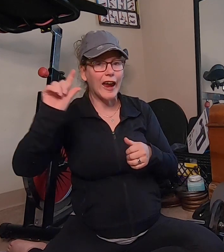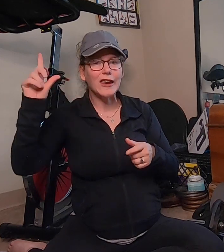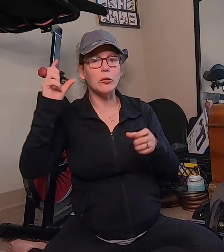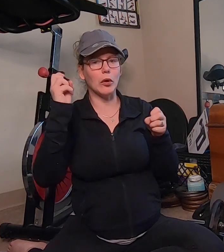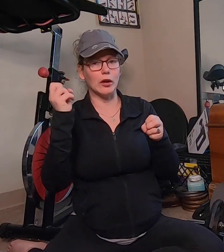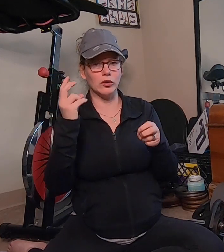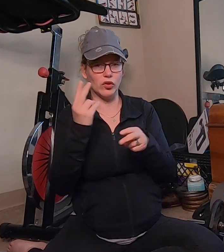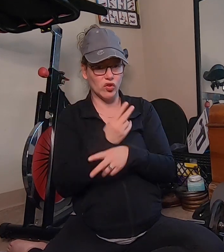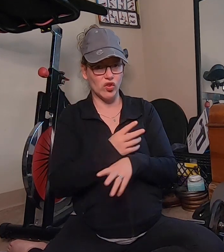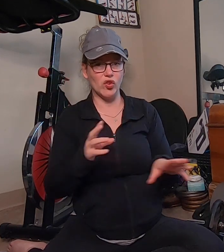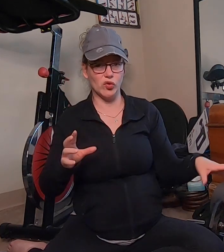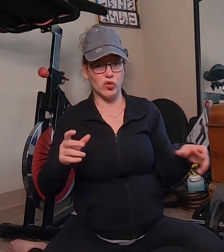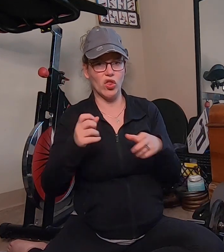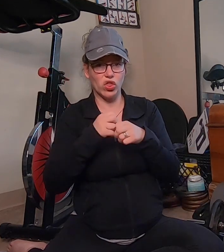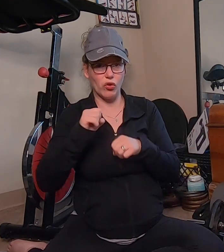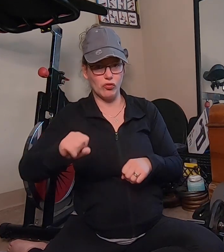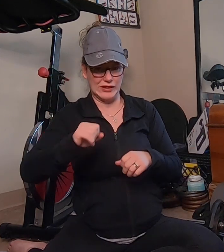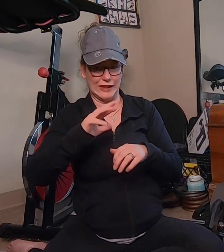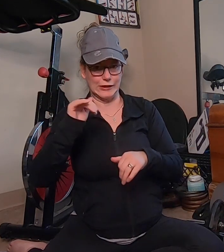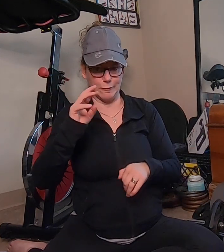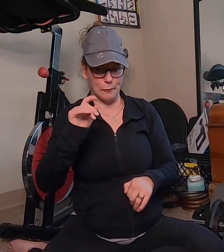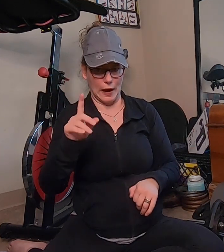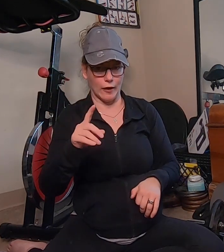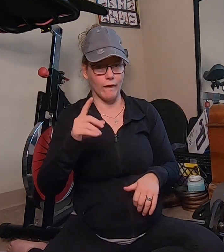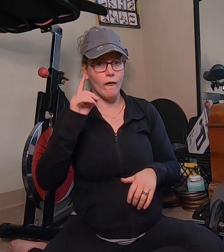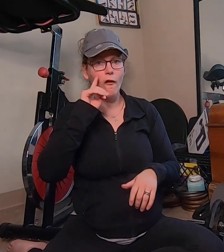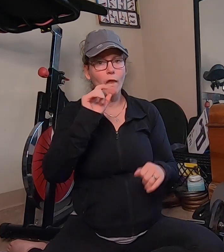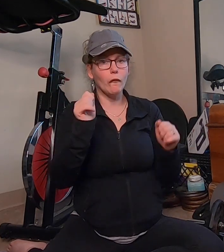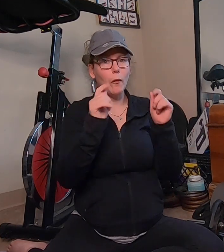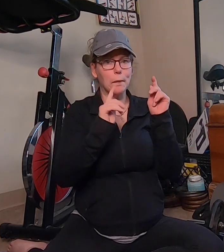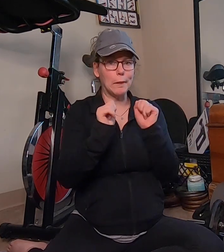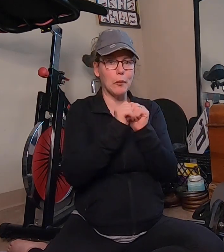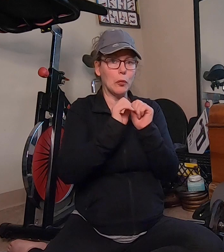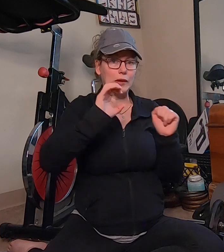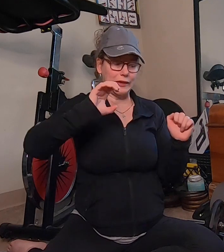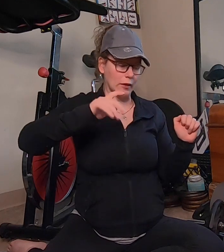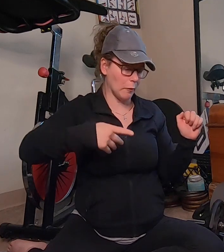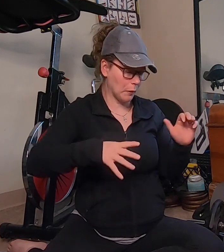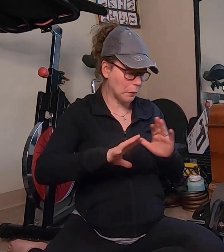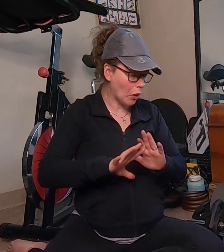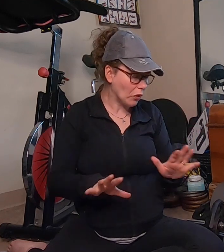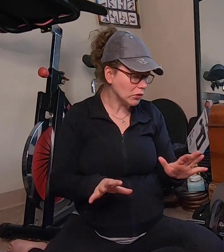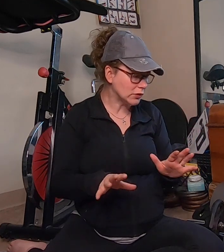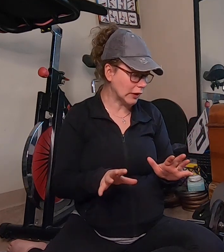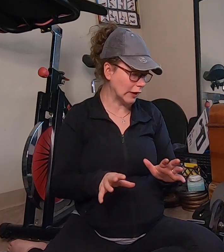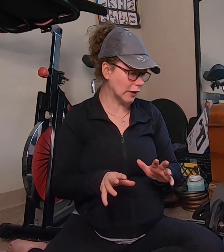anyone use the resistance band when people with cerebral palsy